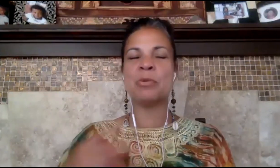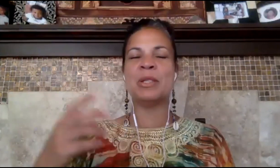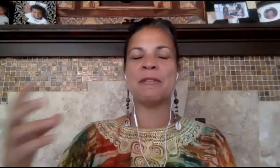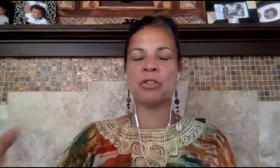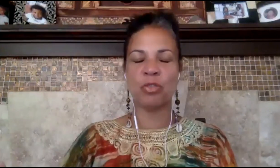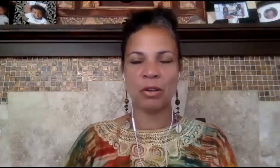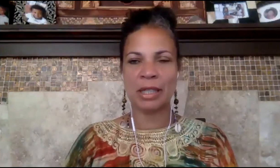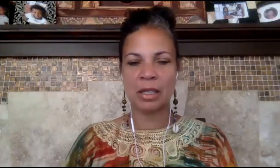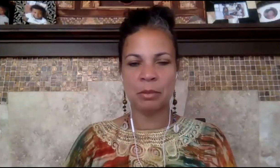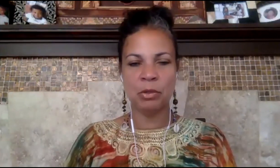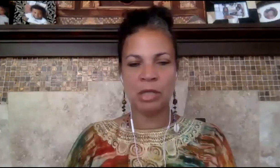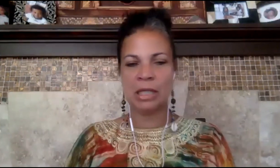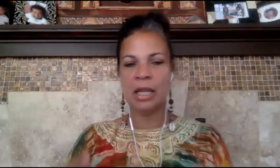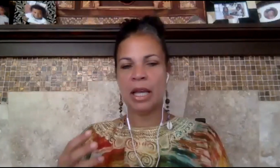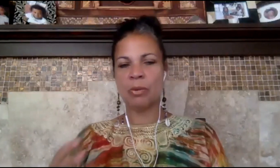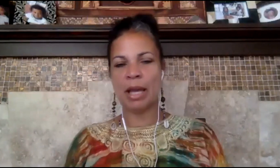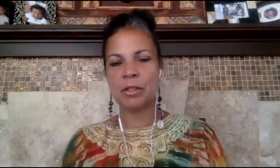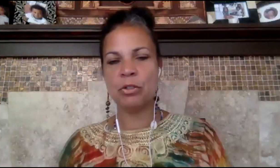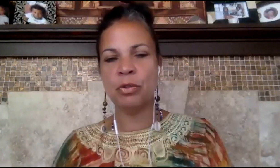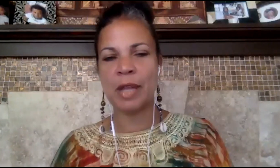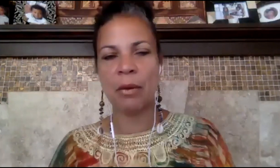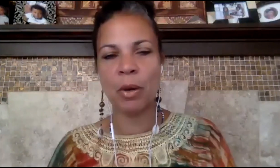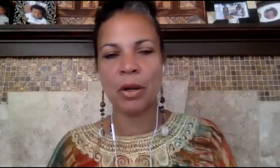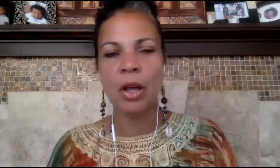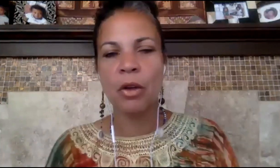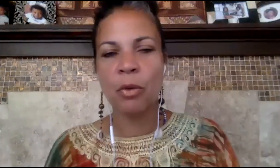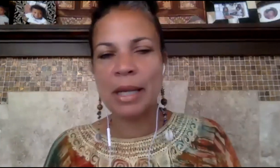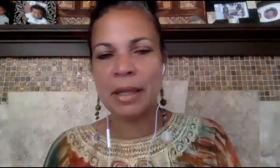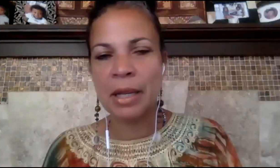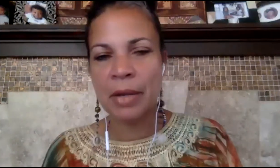we have to struggle in community and we have to do that work great there